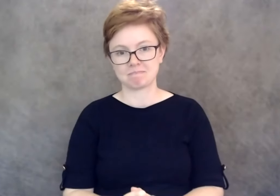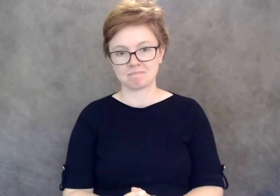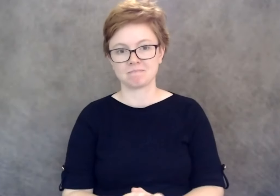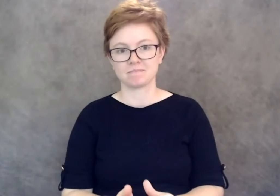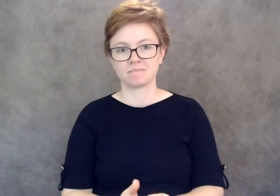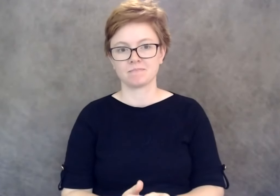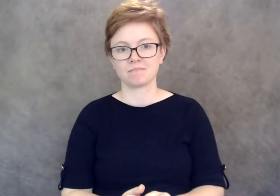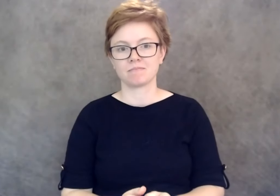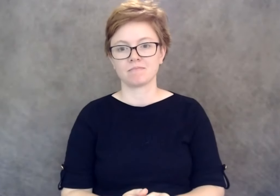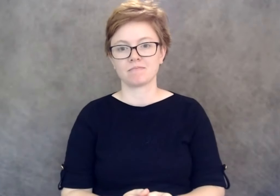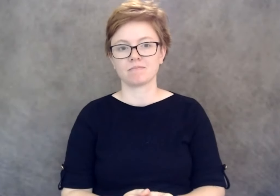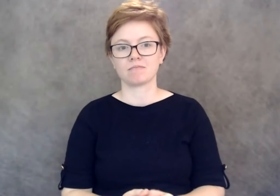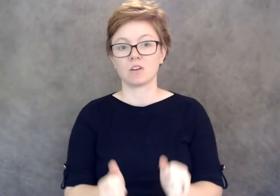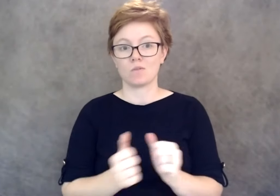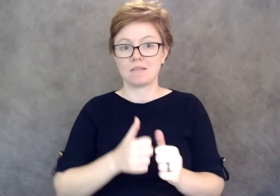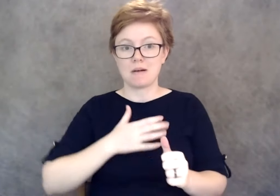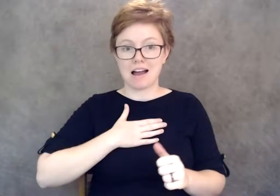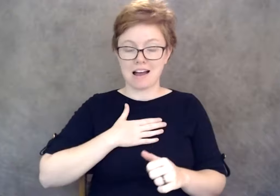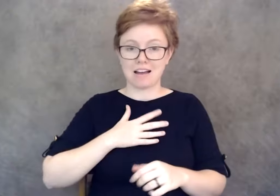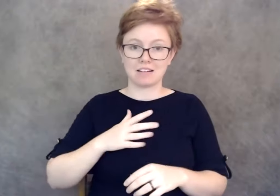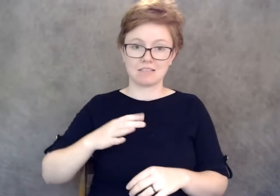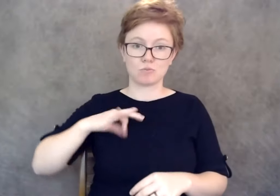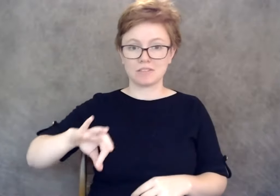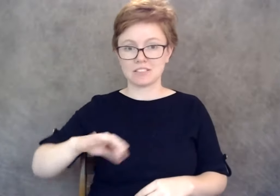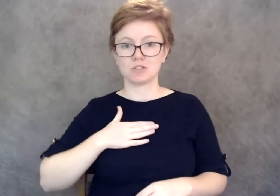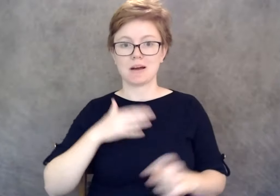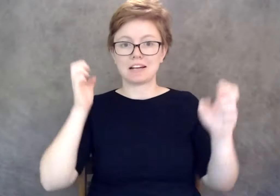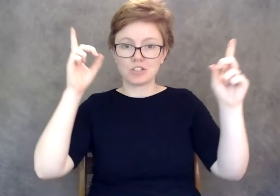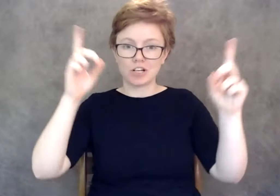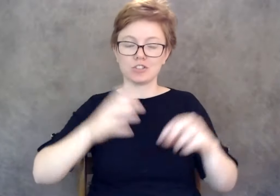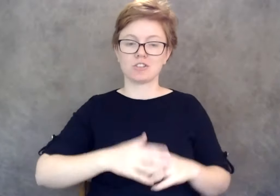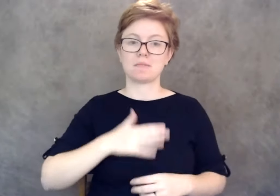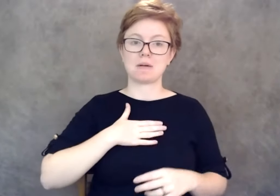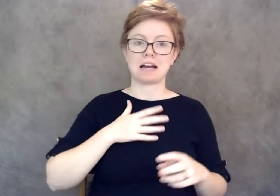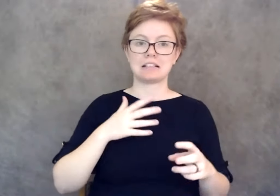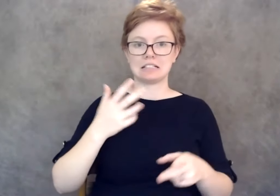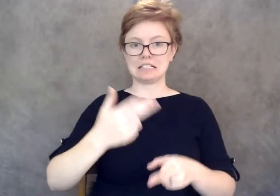I mean with my privilege and my education and my title and my boss, you know. - Yeah.